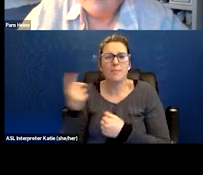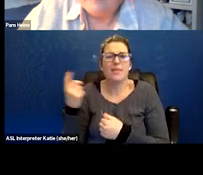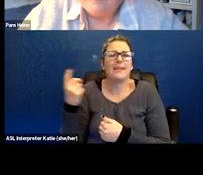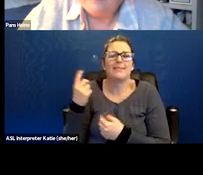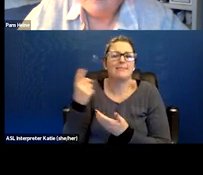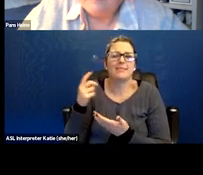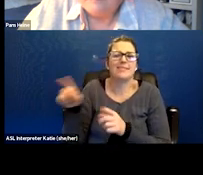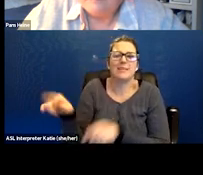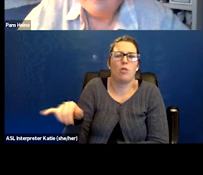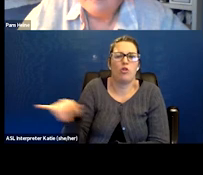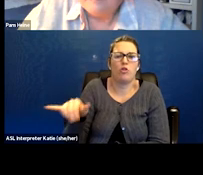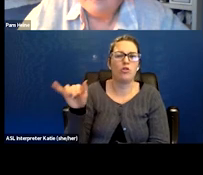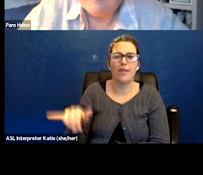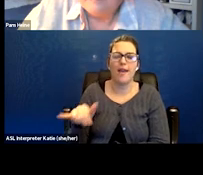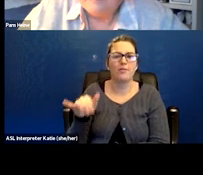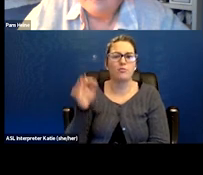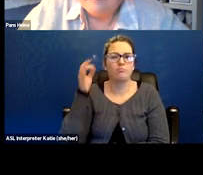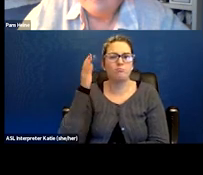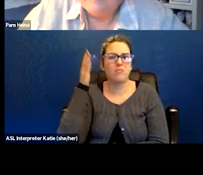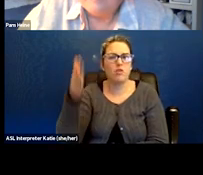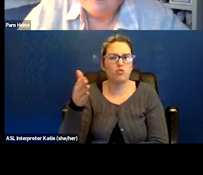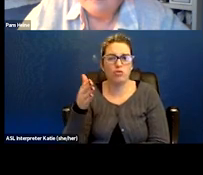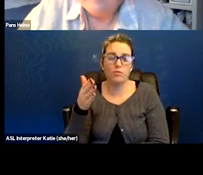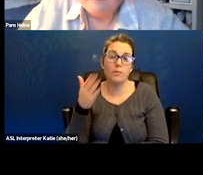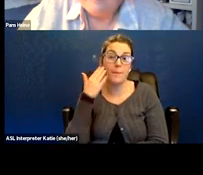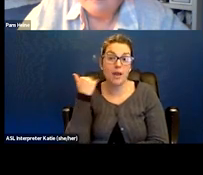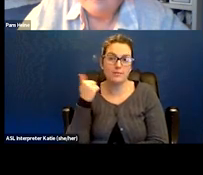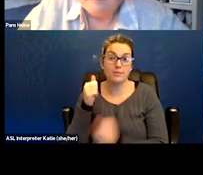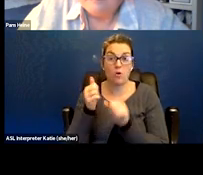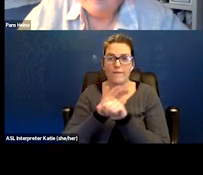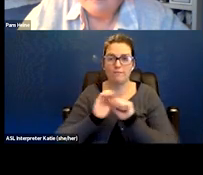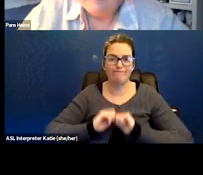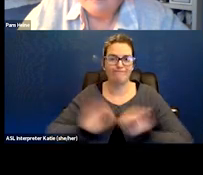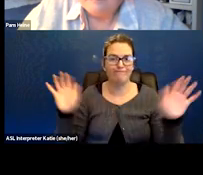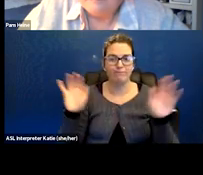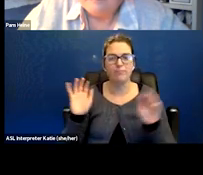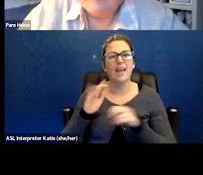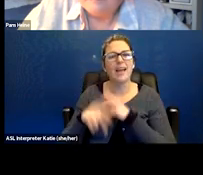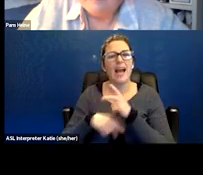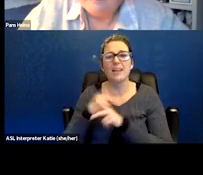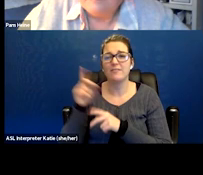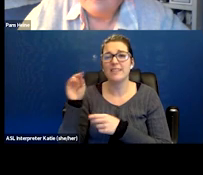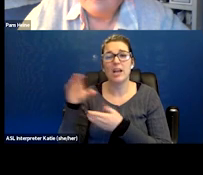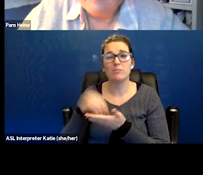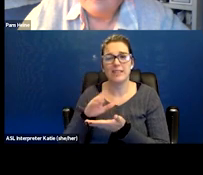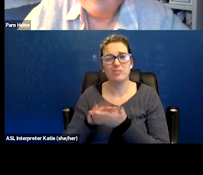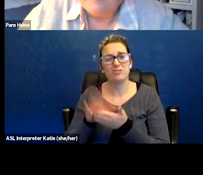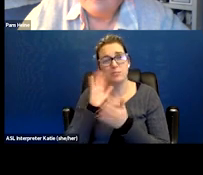Just because it's gonna be so prevalent. But that kind of documentation would be essential.